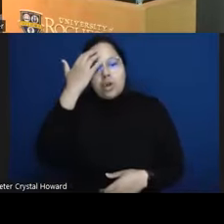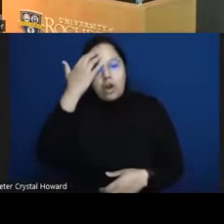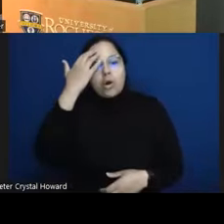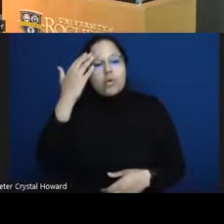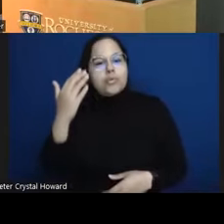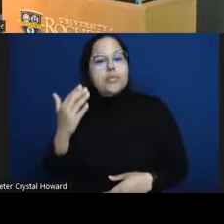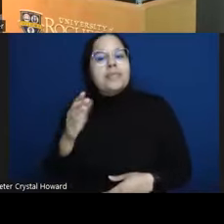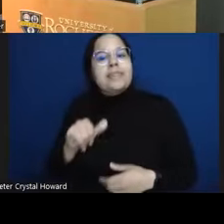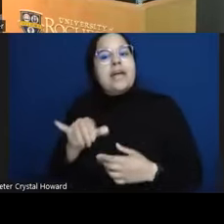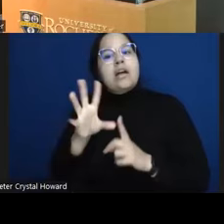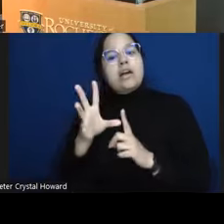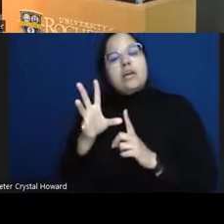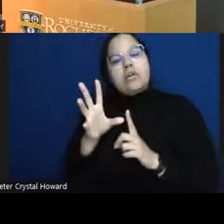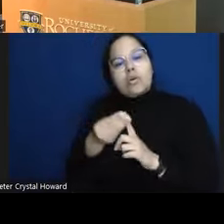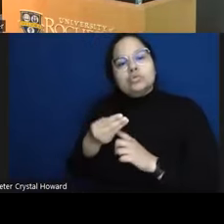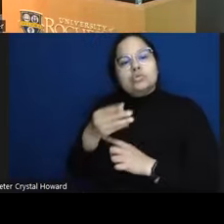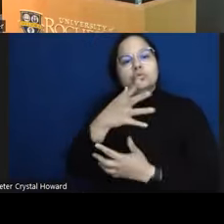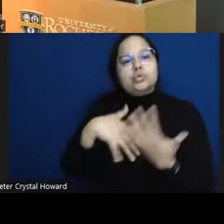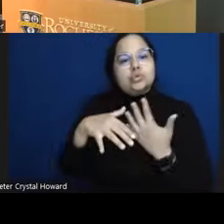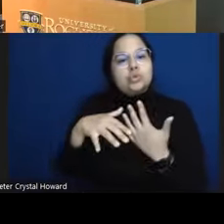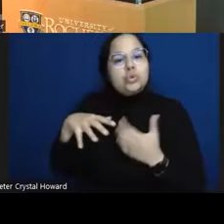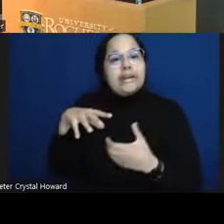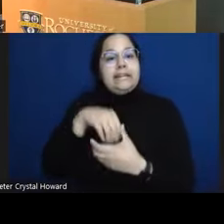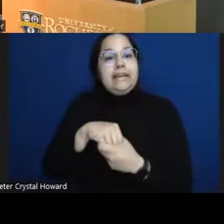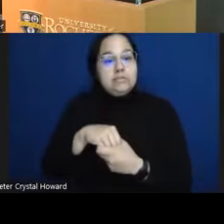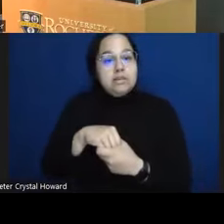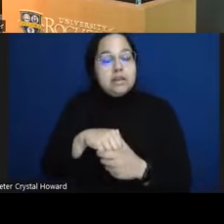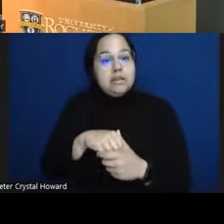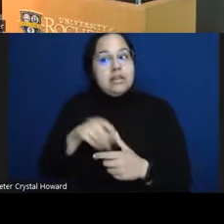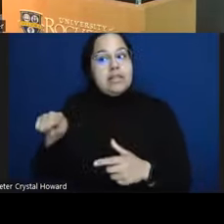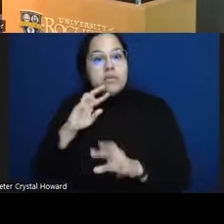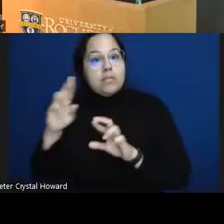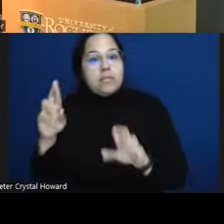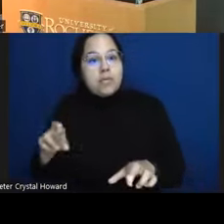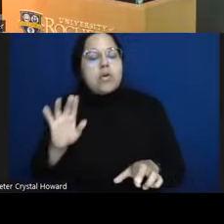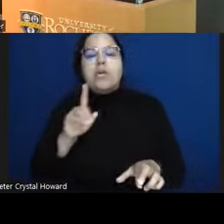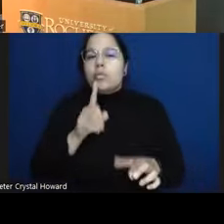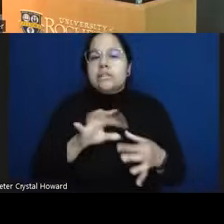people self-reported on was associated with their experiences of belonging um so because this was